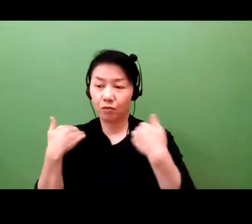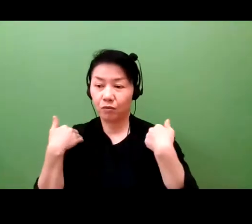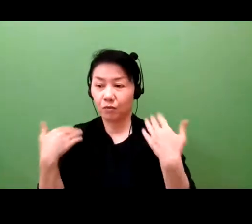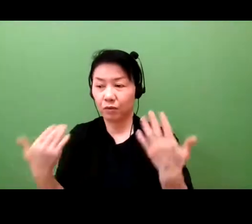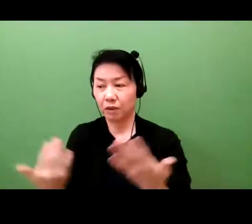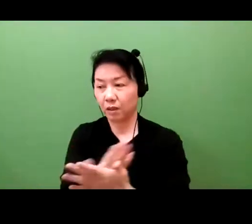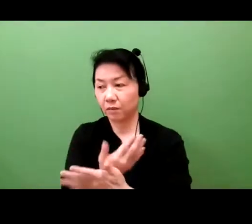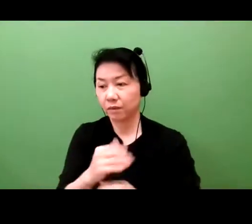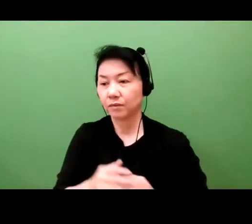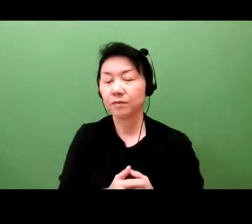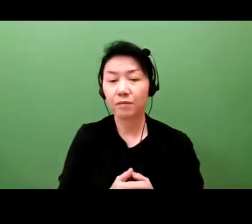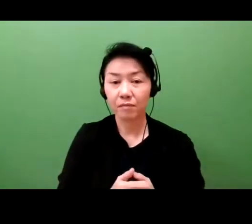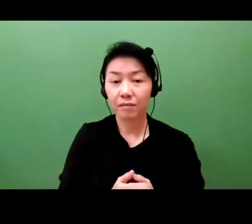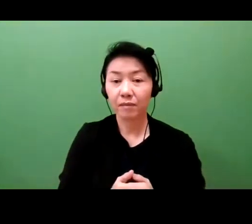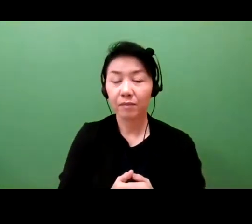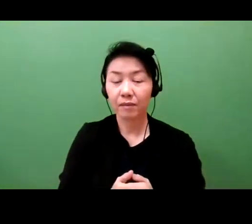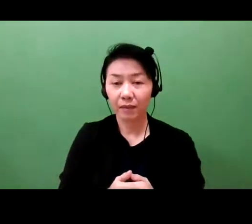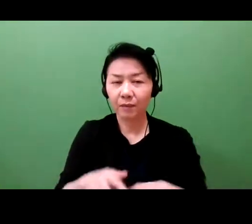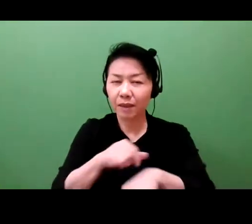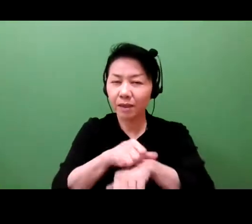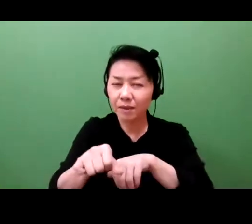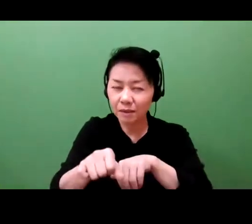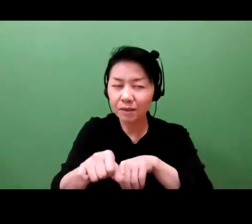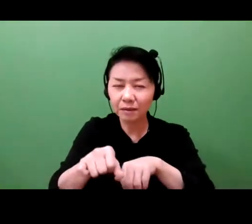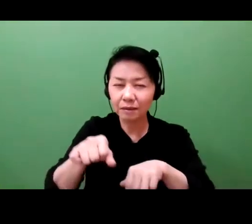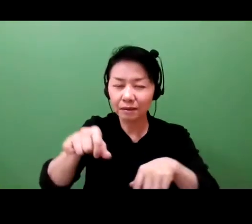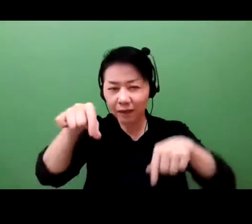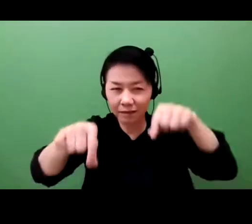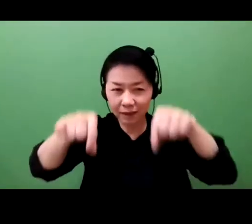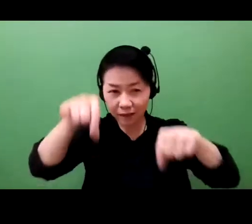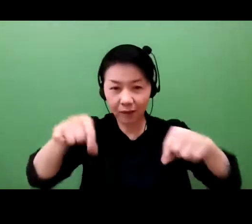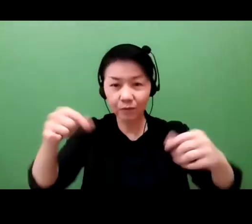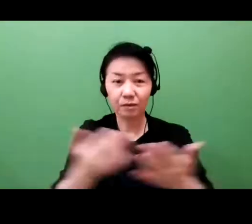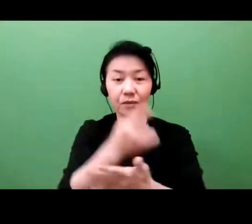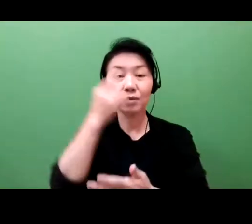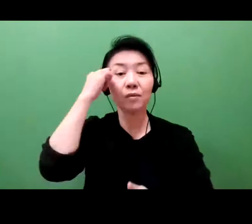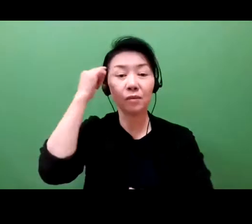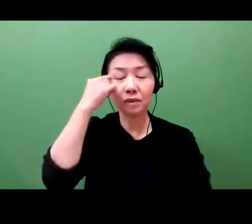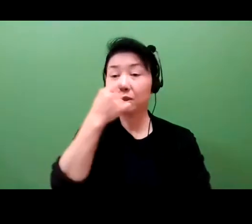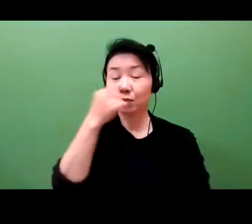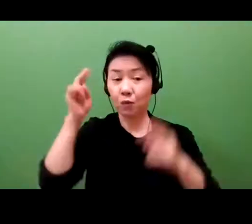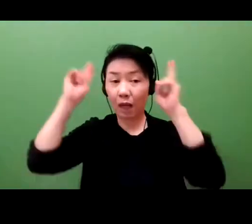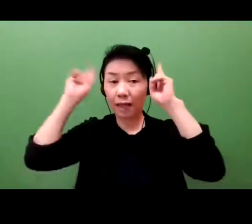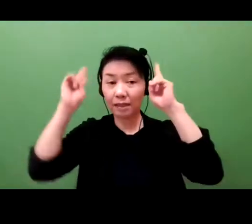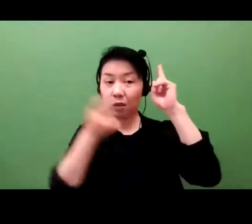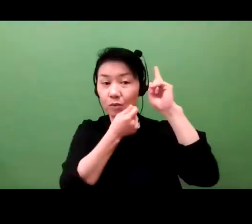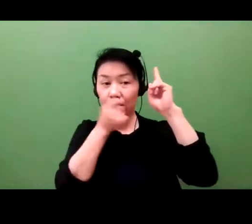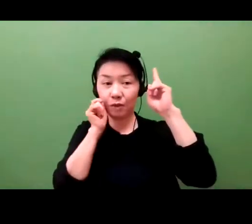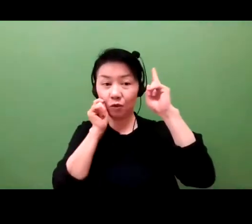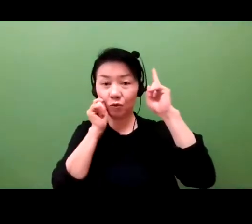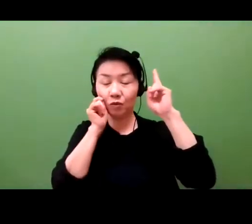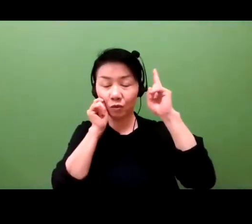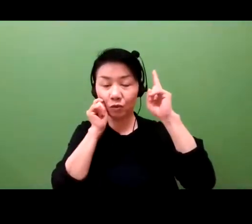as trade secrets until you can make these portfolio decisions. Also, keep in mind that if you're